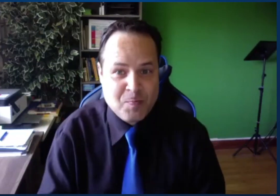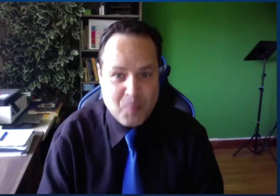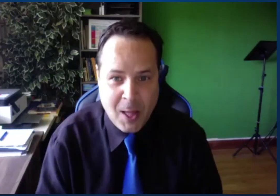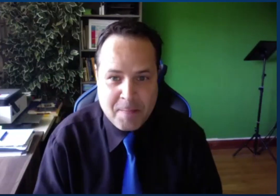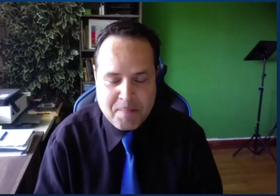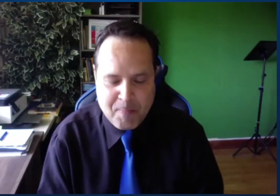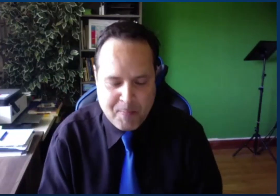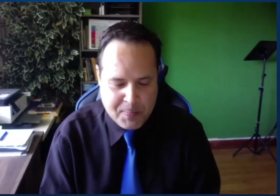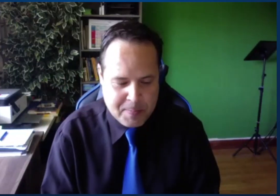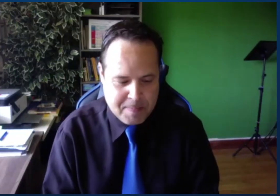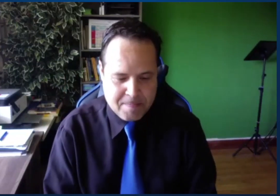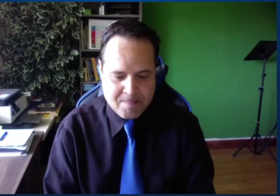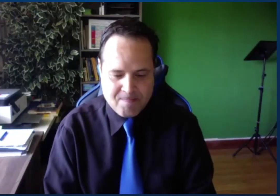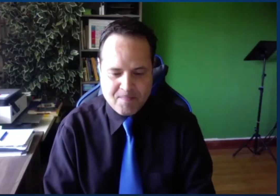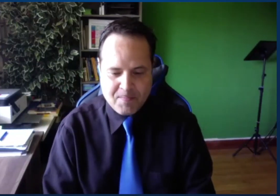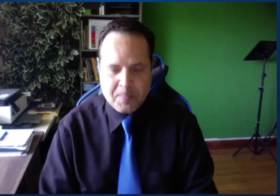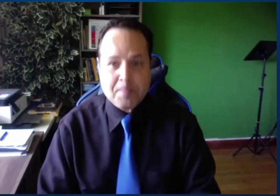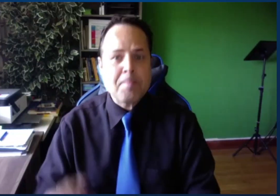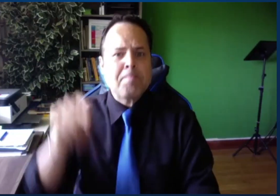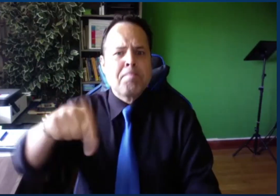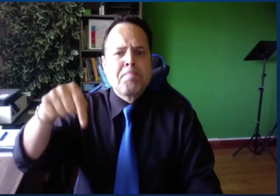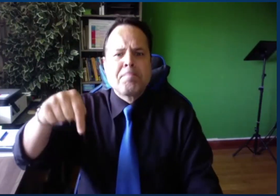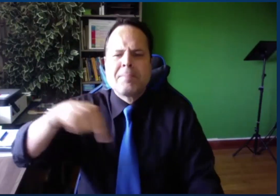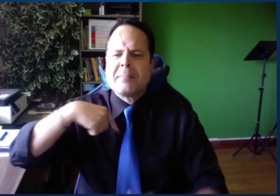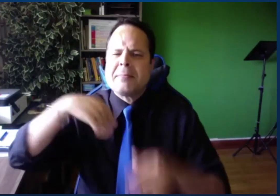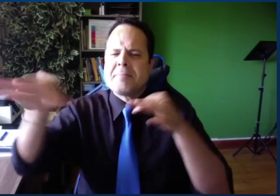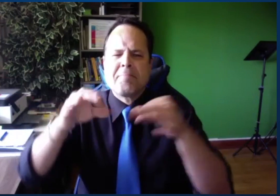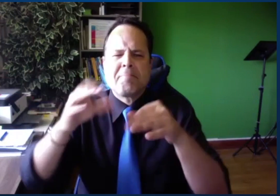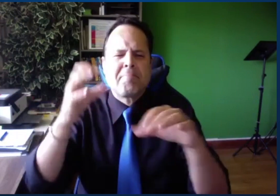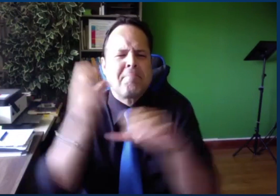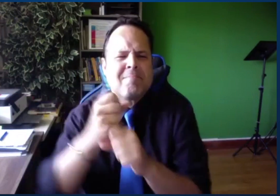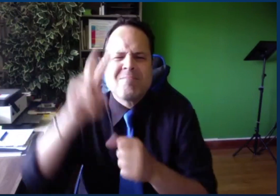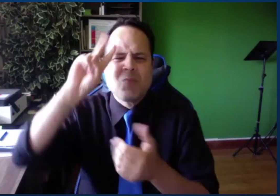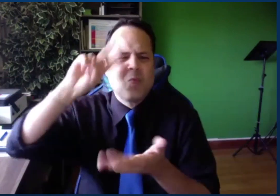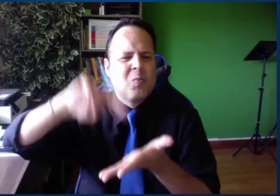website for everyone to be able to watch whenever you'd like.